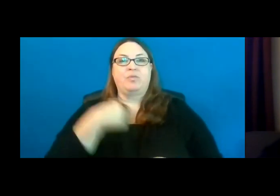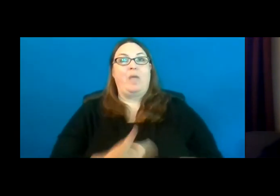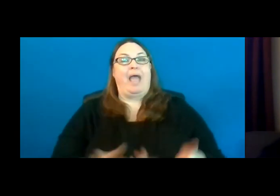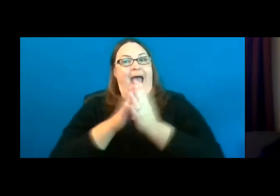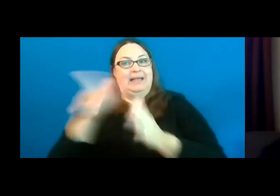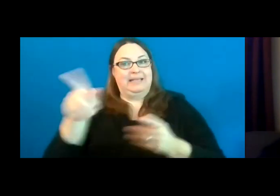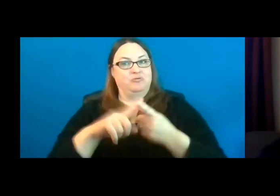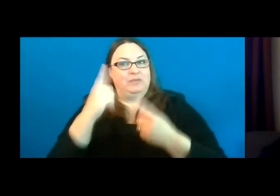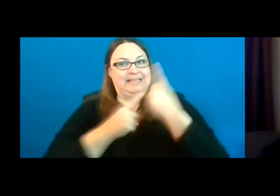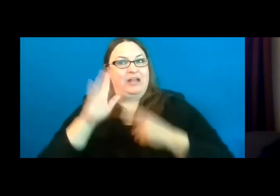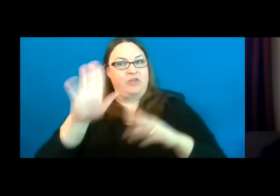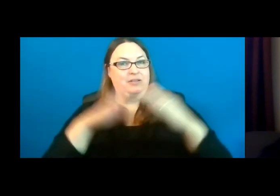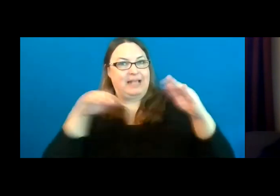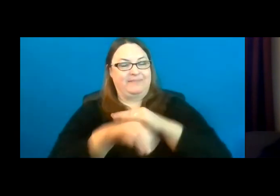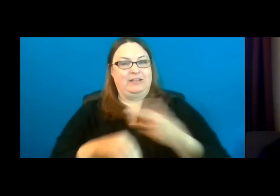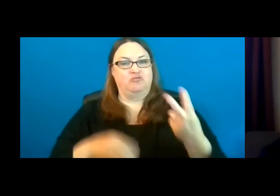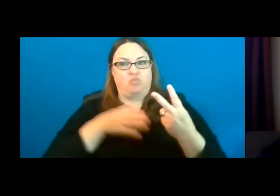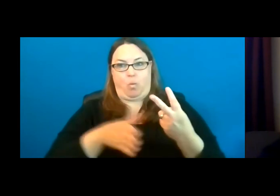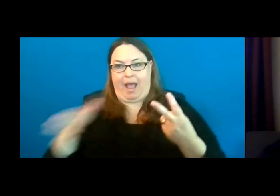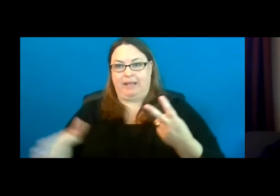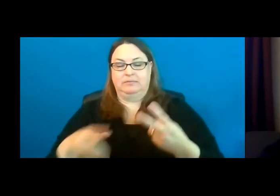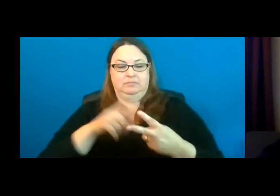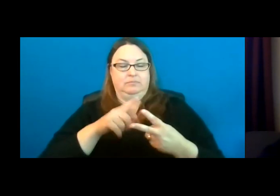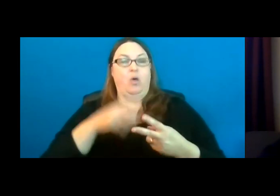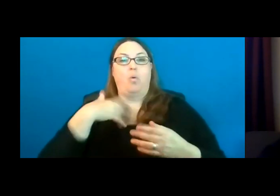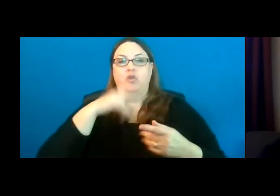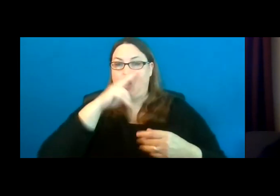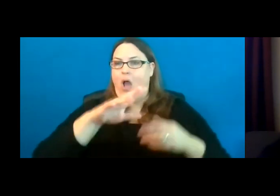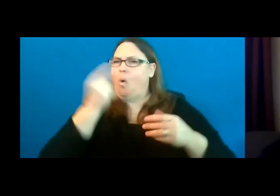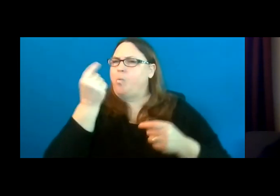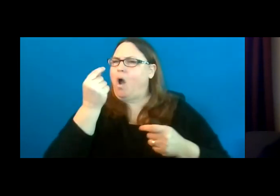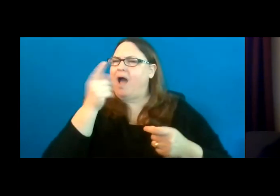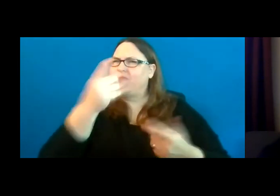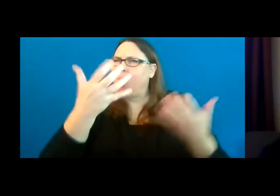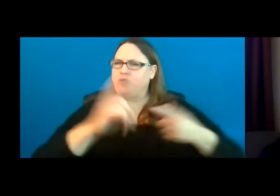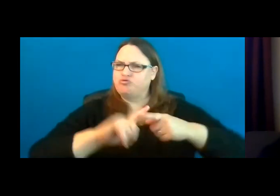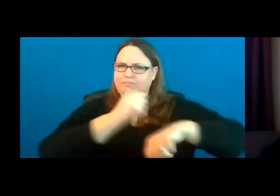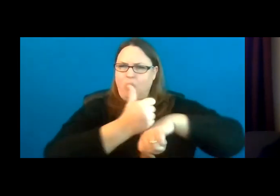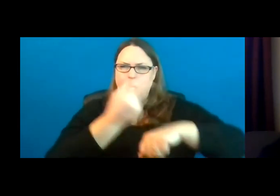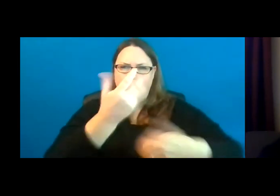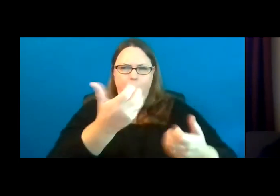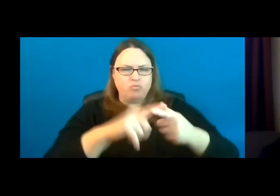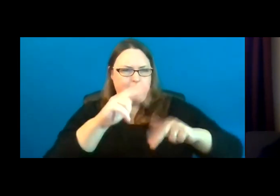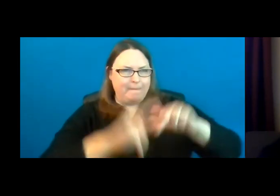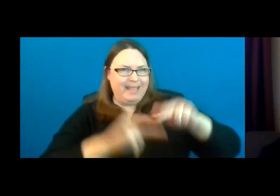One, we review what a community wants to put on the ground, what specifically are they building, and how accessible is it.